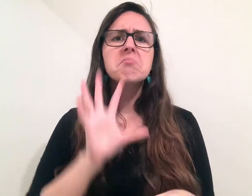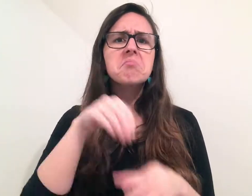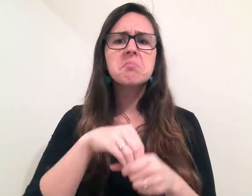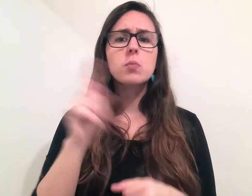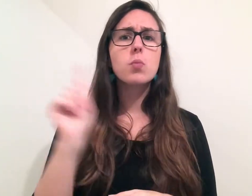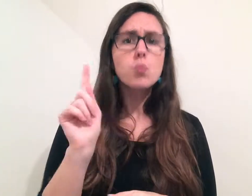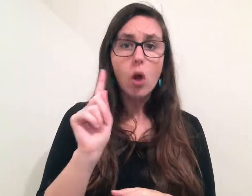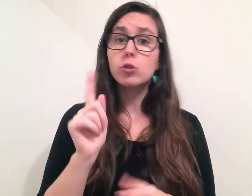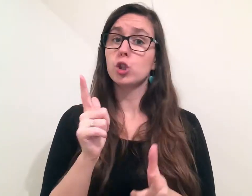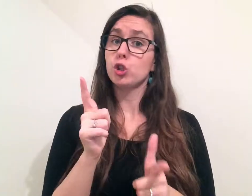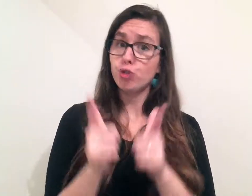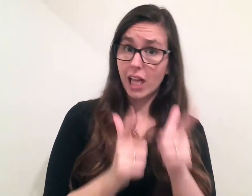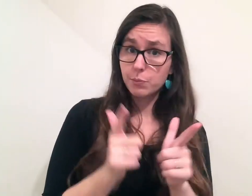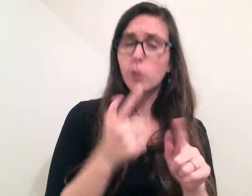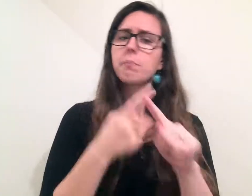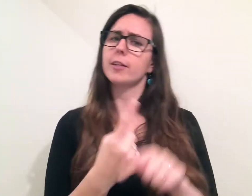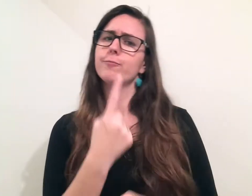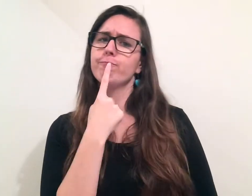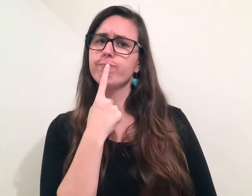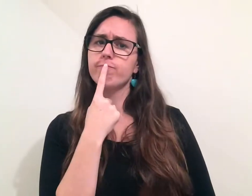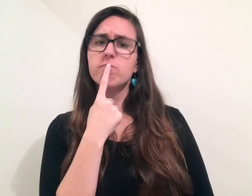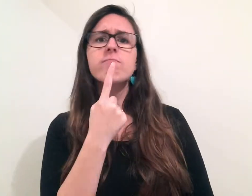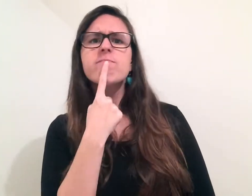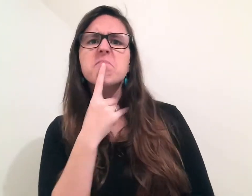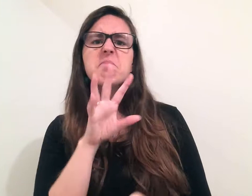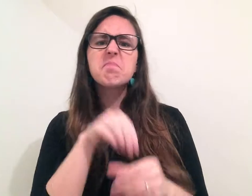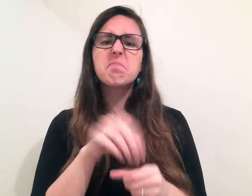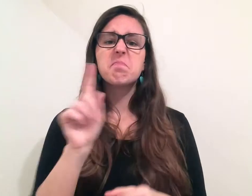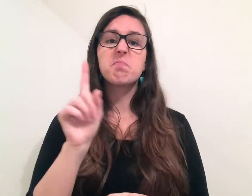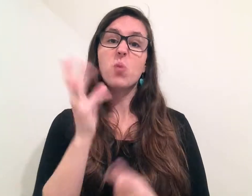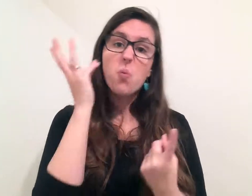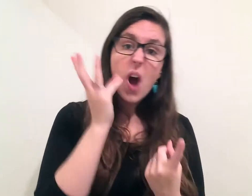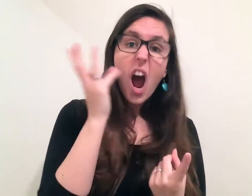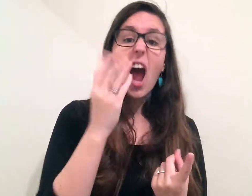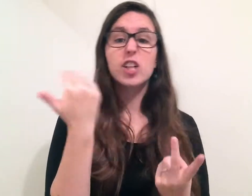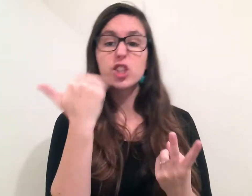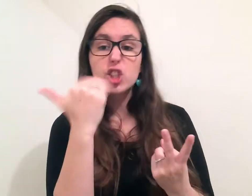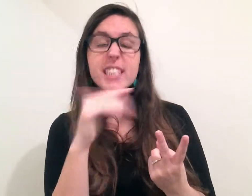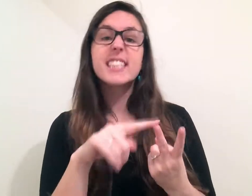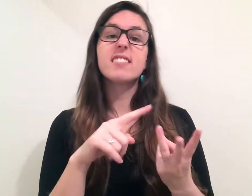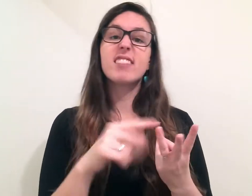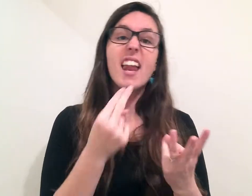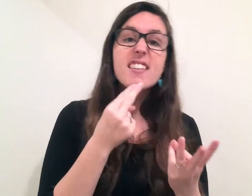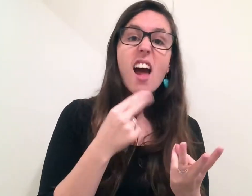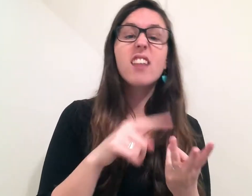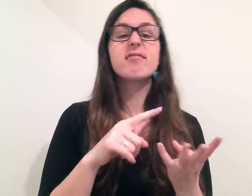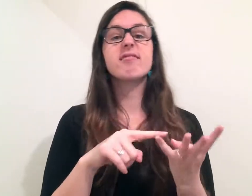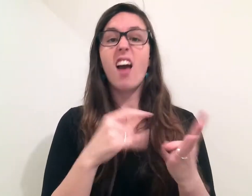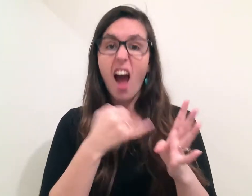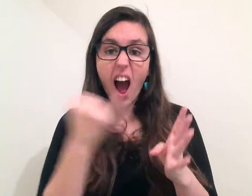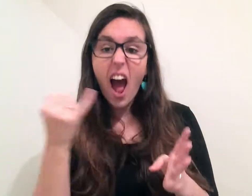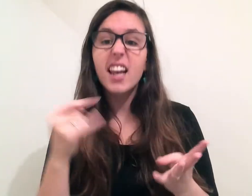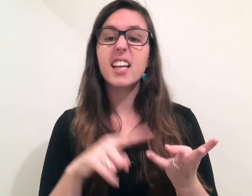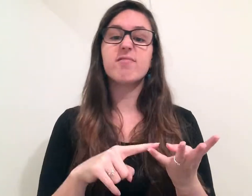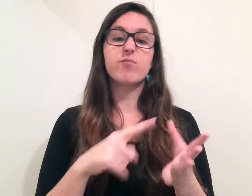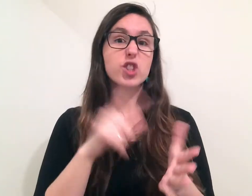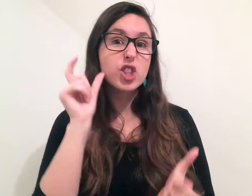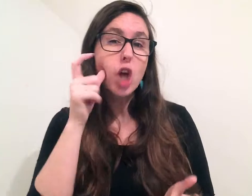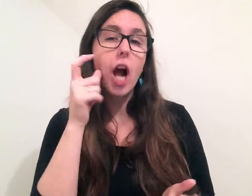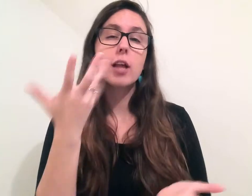What's included? Transport and tastings. Tastings include; wine, cheese, nuts, honey, chocolate,